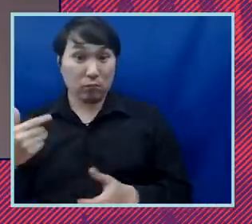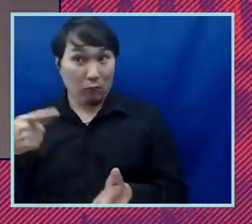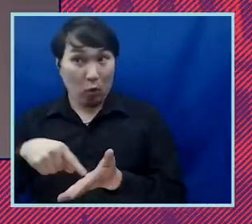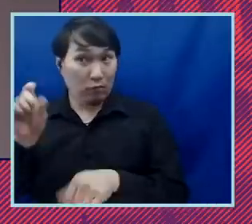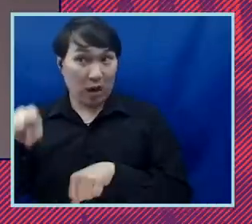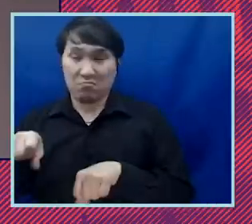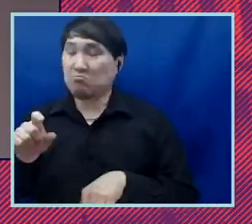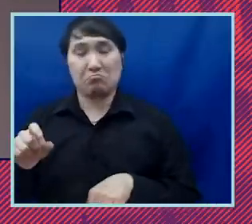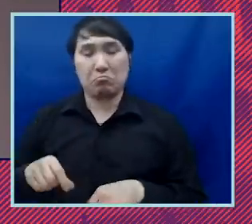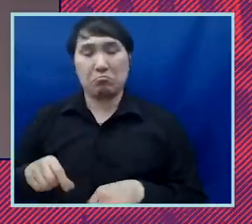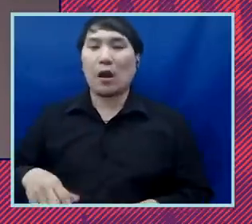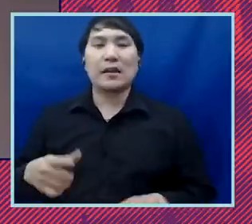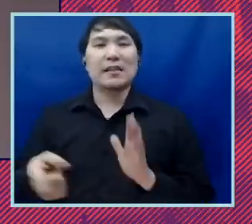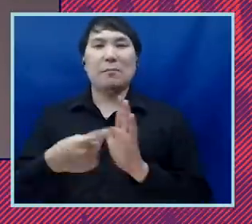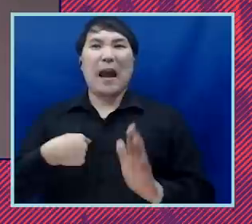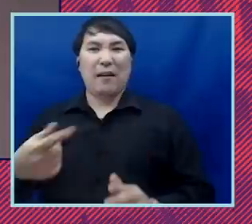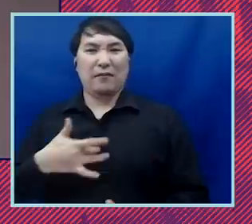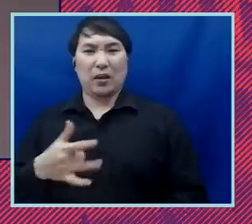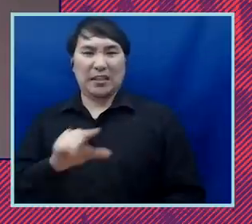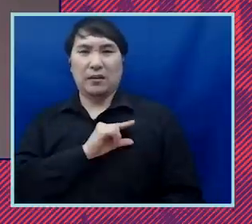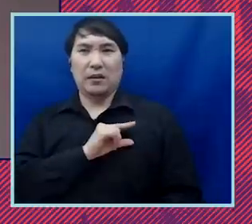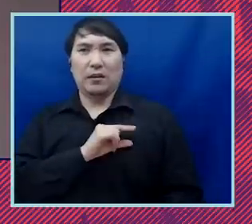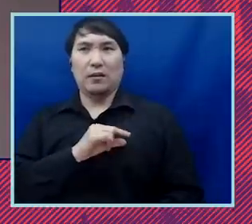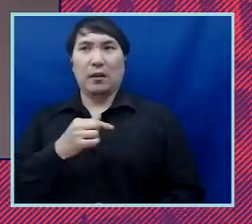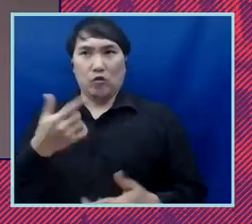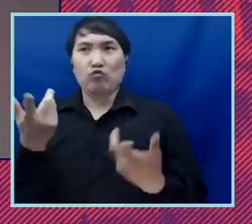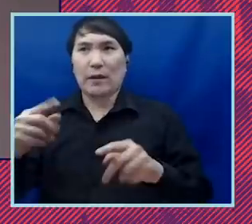sometimes i even feel guilty for choosing to pursue an education at my school because of the